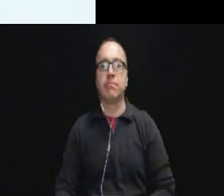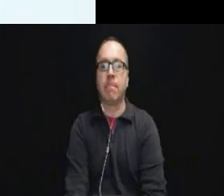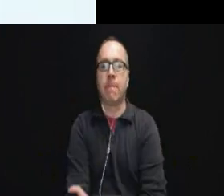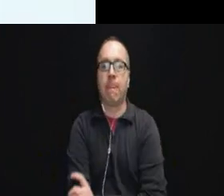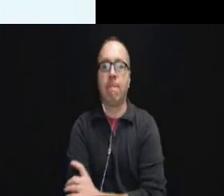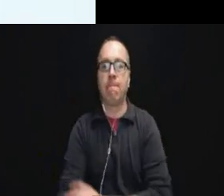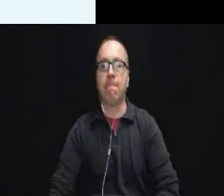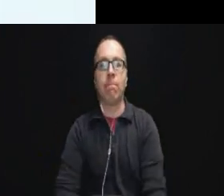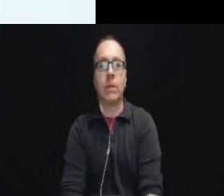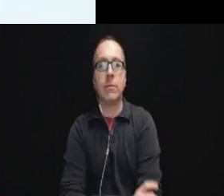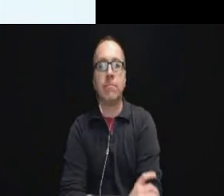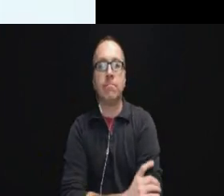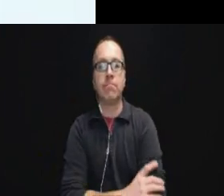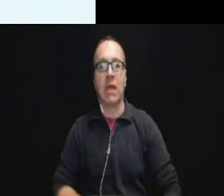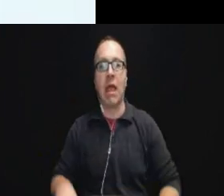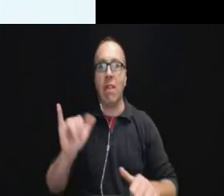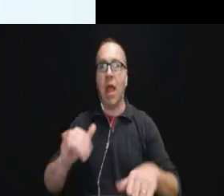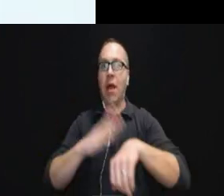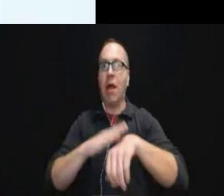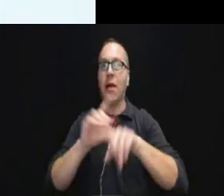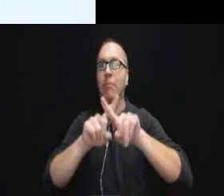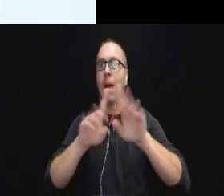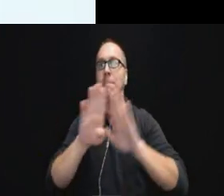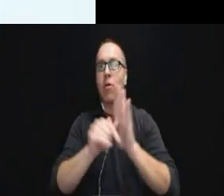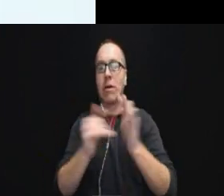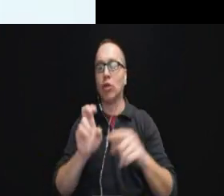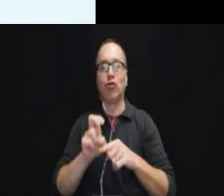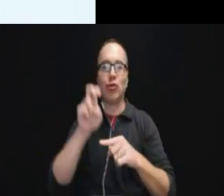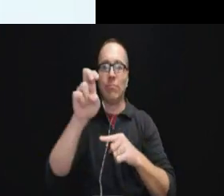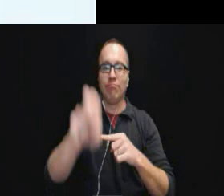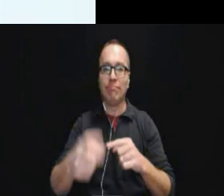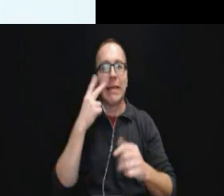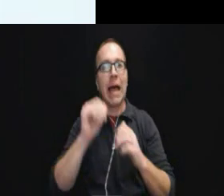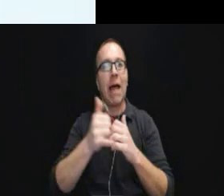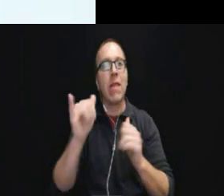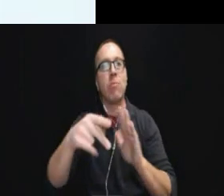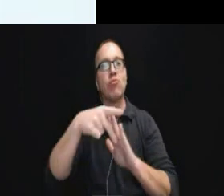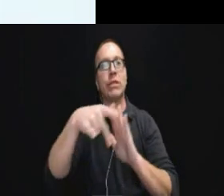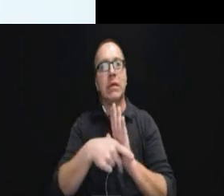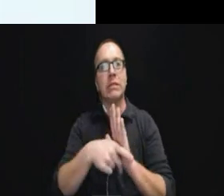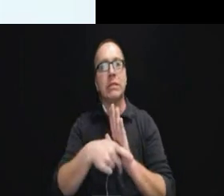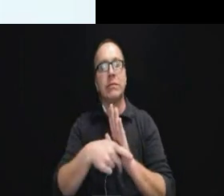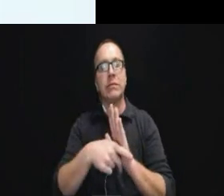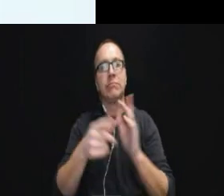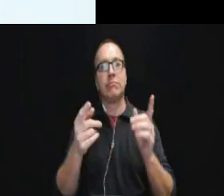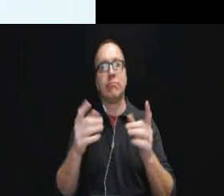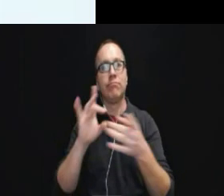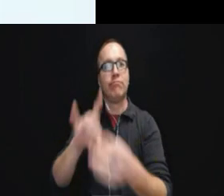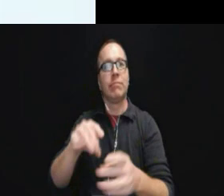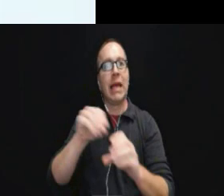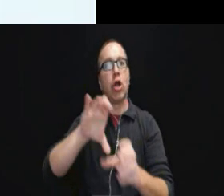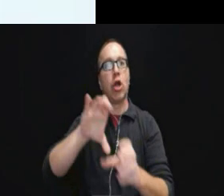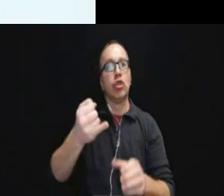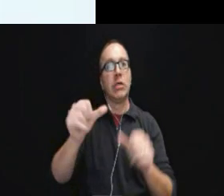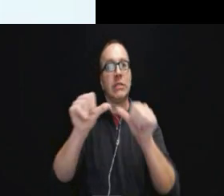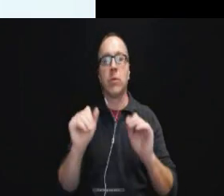With all of those caveats and that background let's jump in and see how these principles play out in the criminal justice system. And Caleb, I am going to try to move this forward. It looks like it is working from my end.